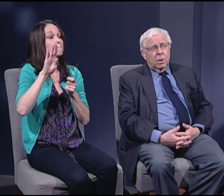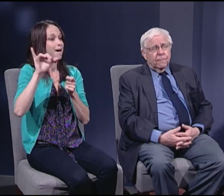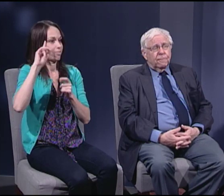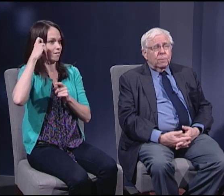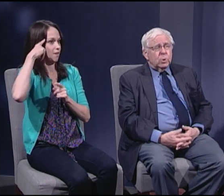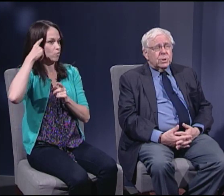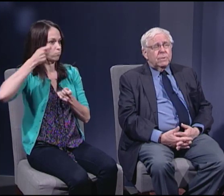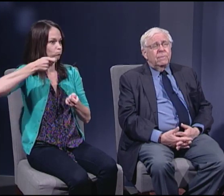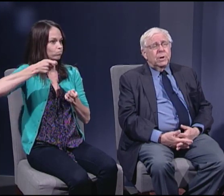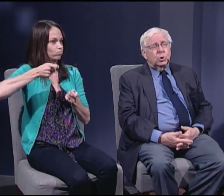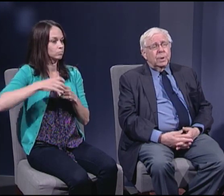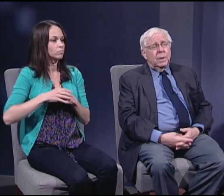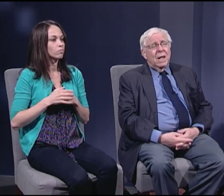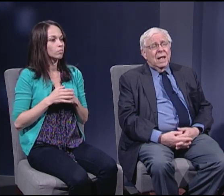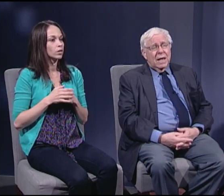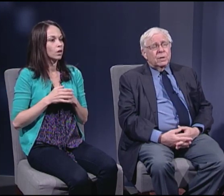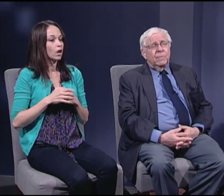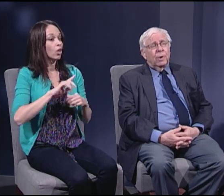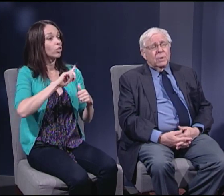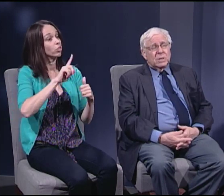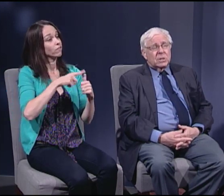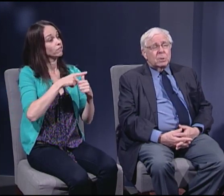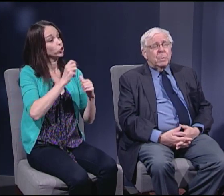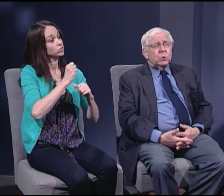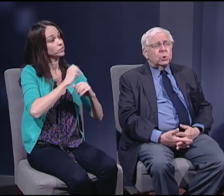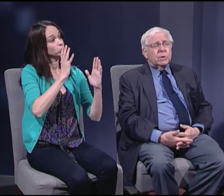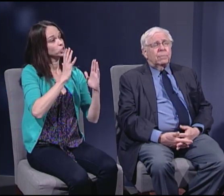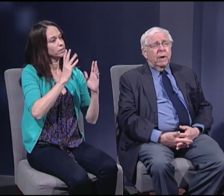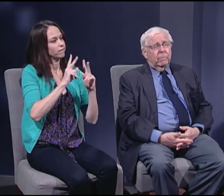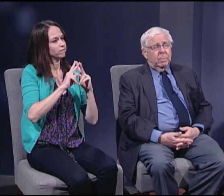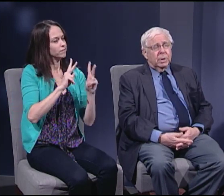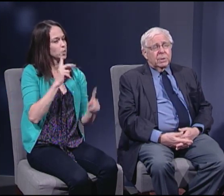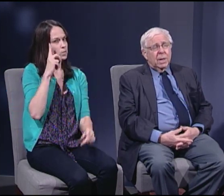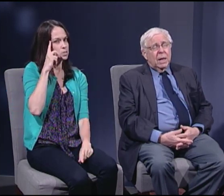The first vision is very suspicious of government.